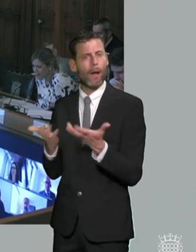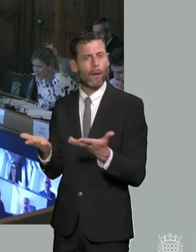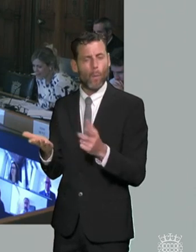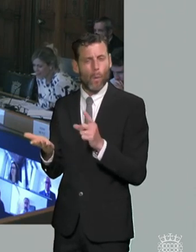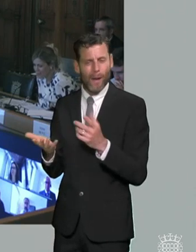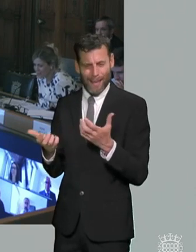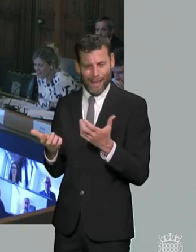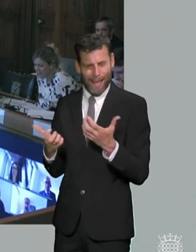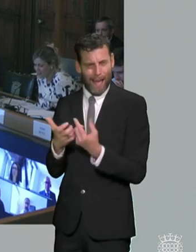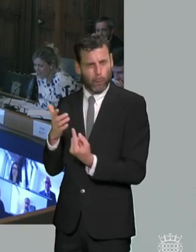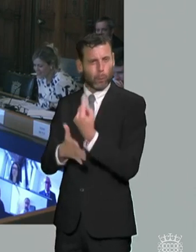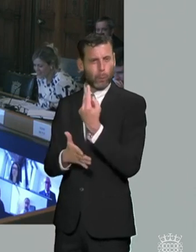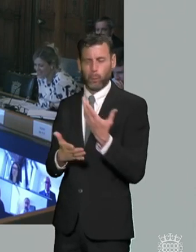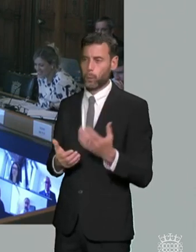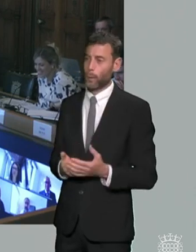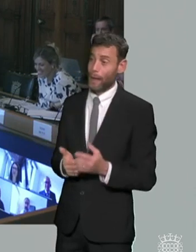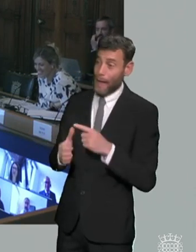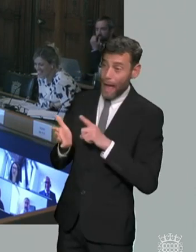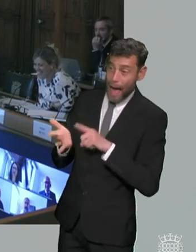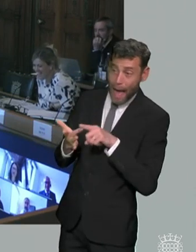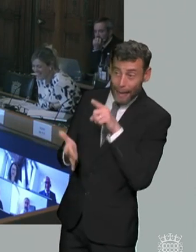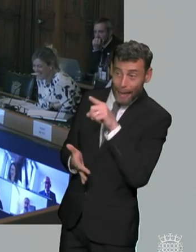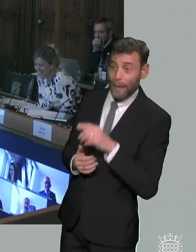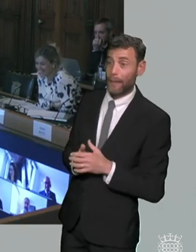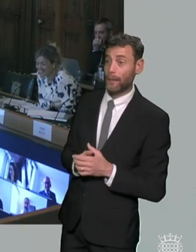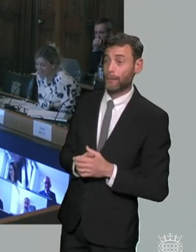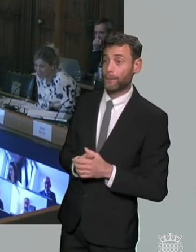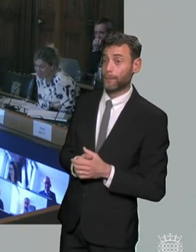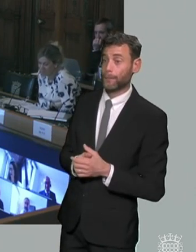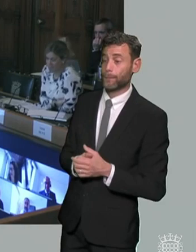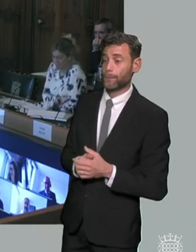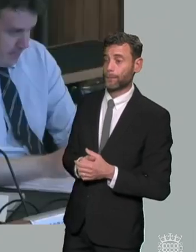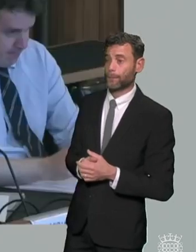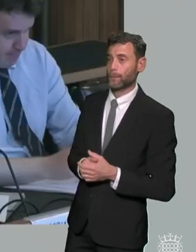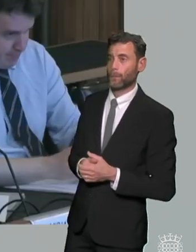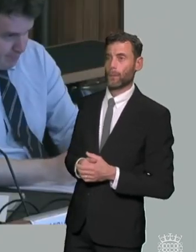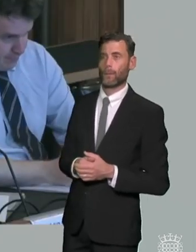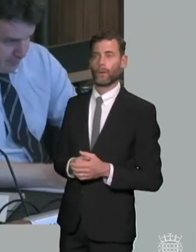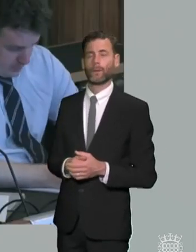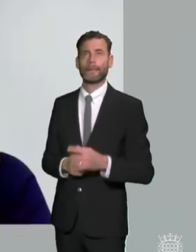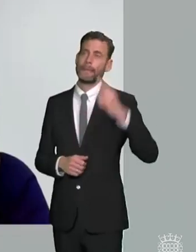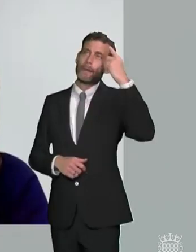ally you've been nodding along can i go to you uh the good bits let's say something positive yeah